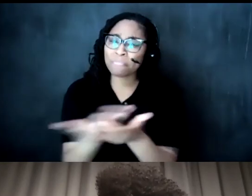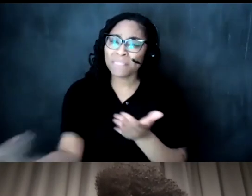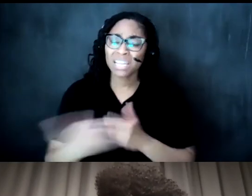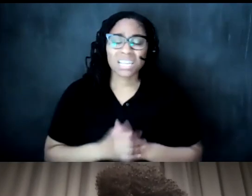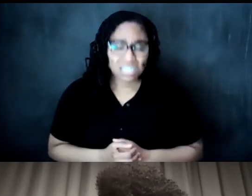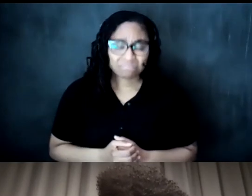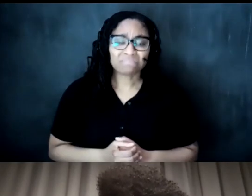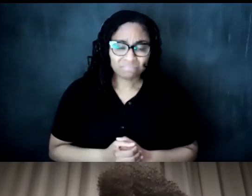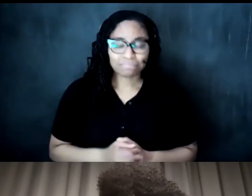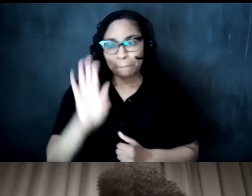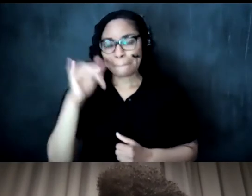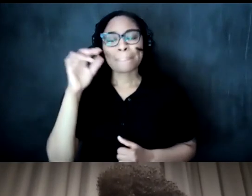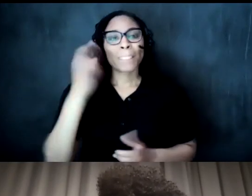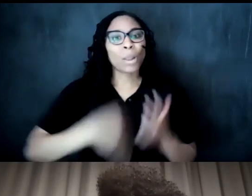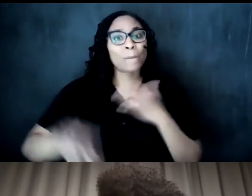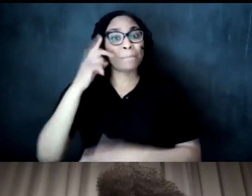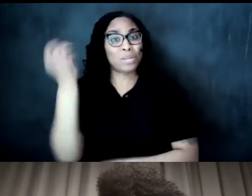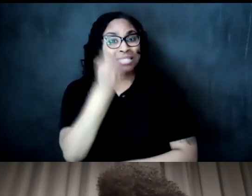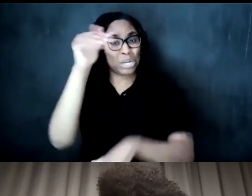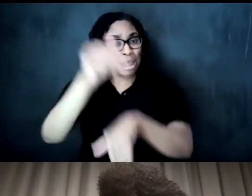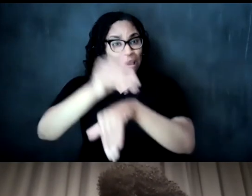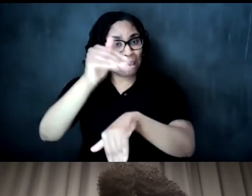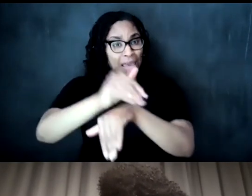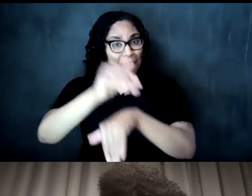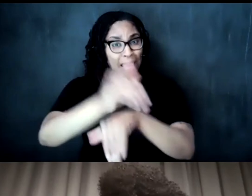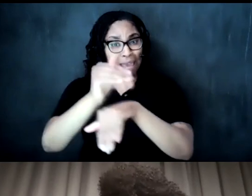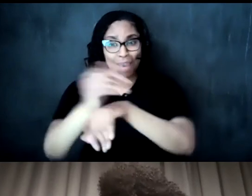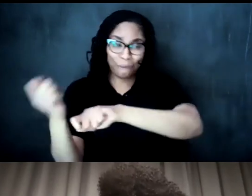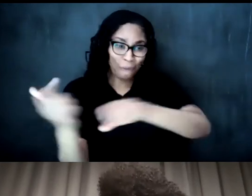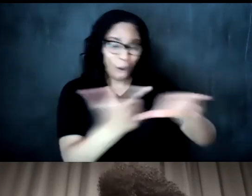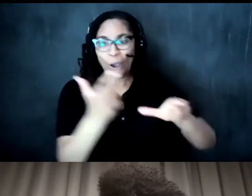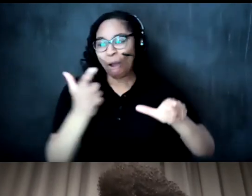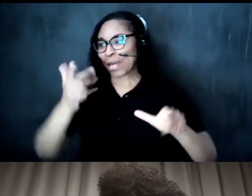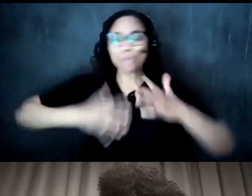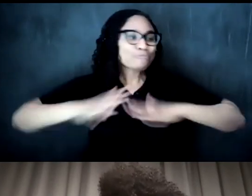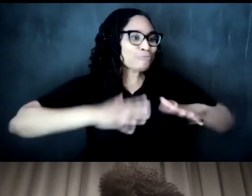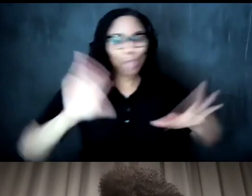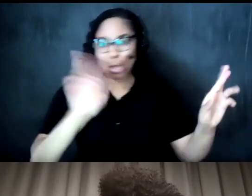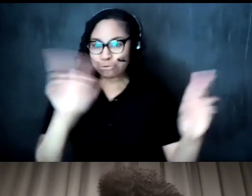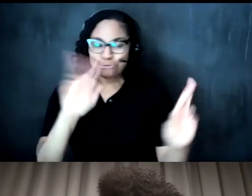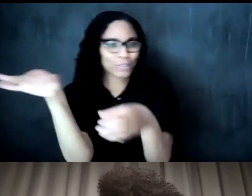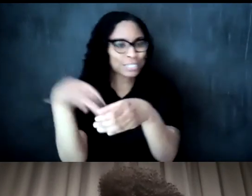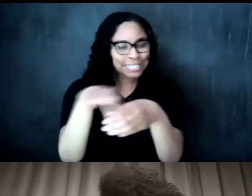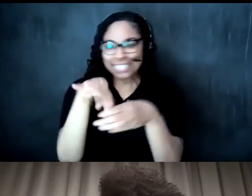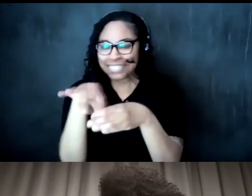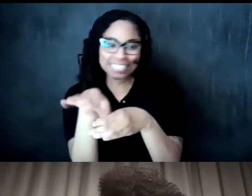i remember saturday nights uh everybody getting ready for the tea and everybody sewed we were